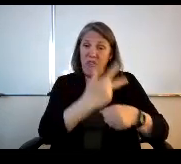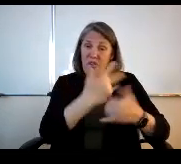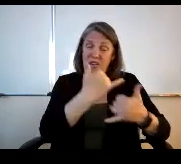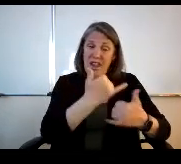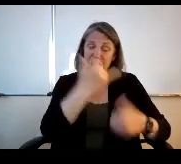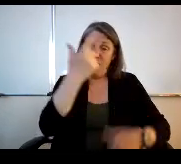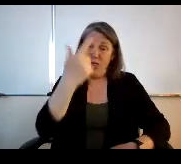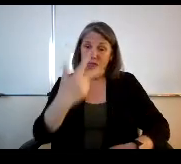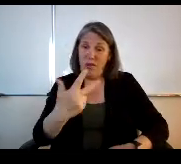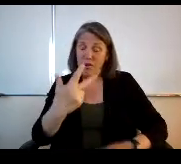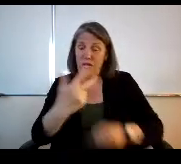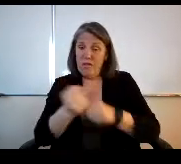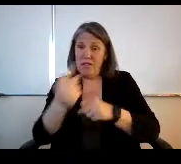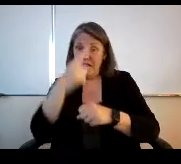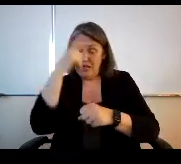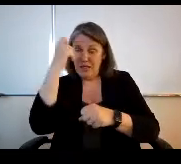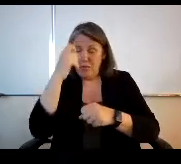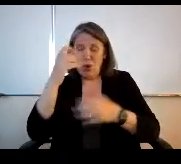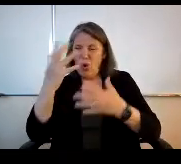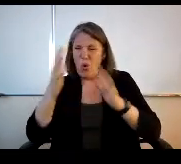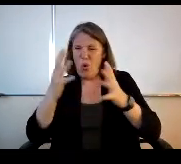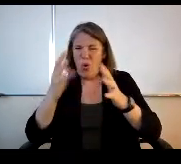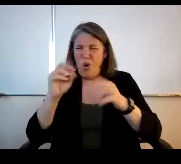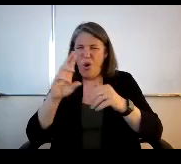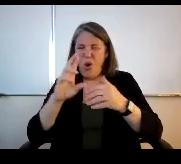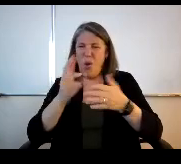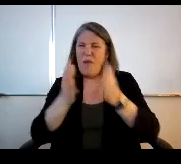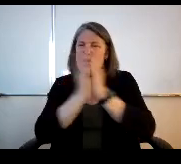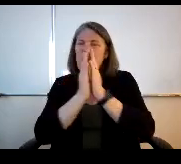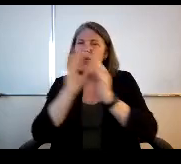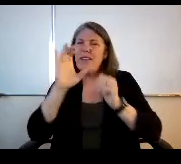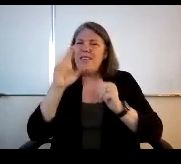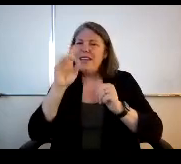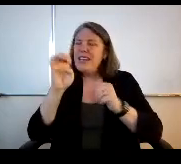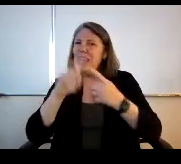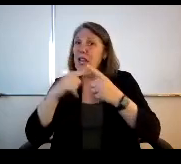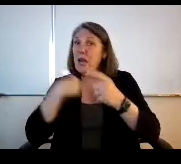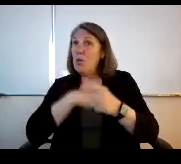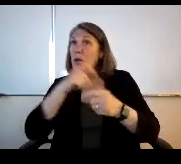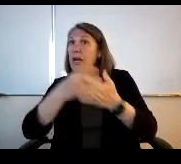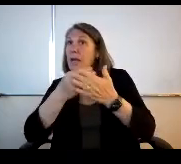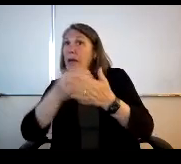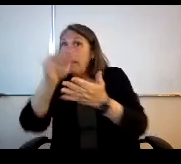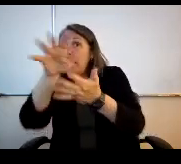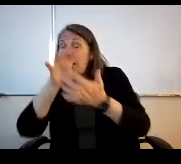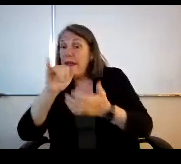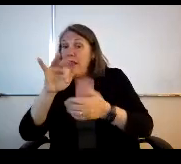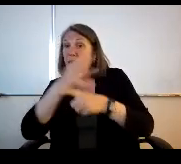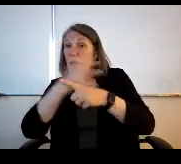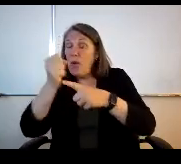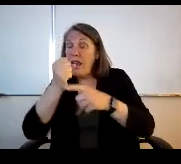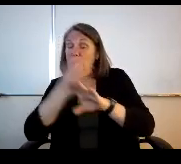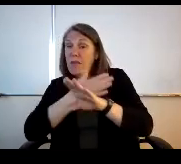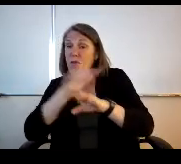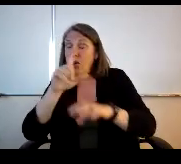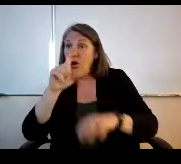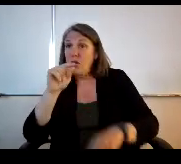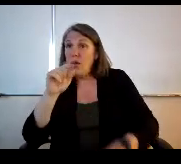is it we have to request the CDE? We need money and Anna CD runs out of the money before 2023 were out of luck? How does that work?